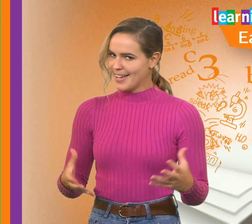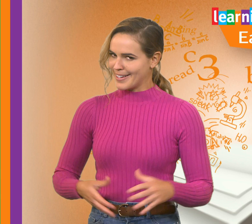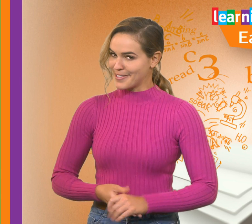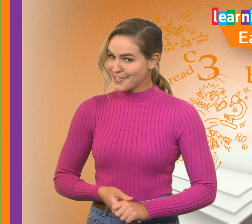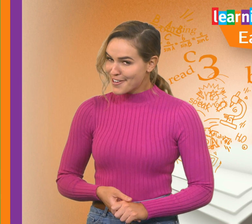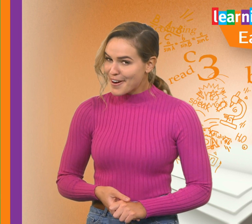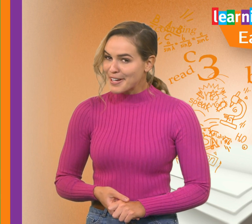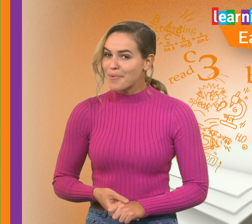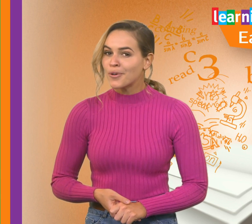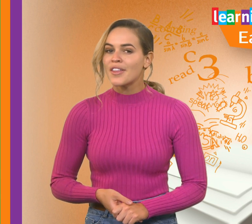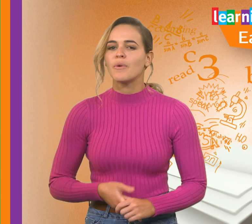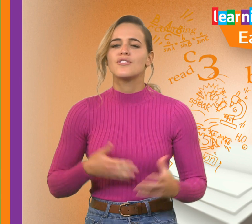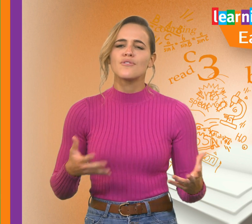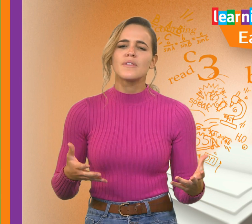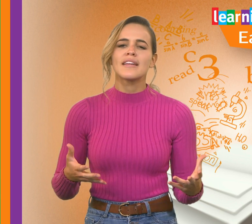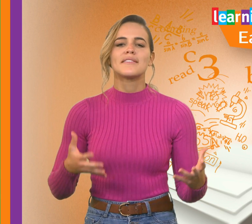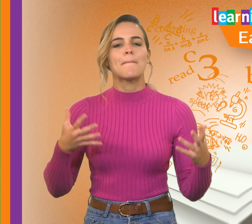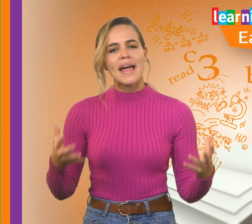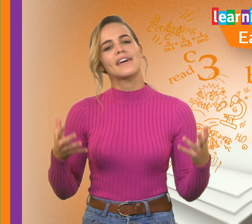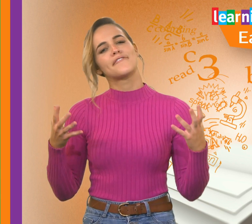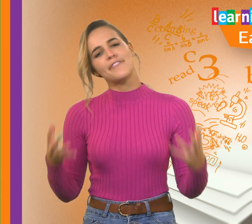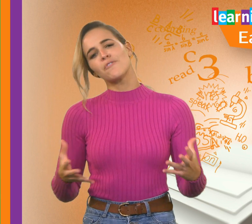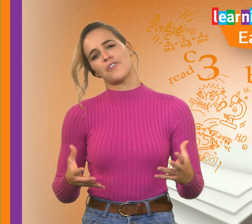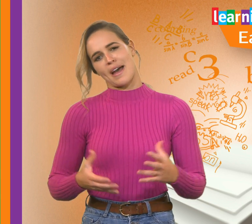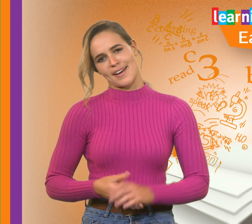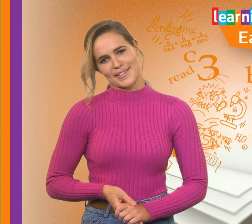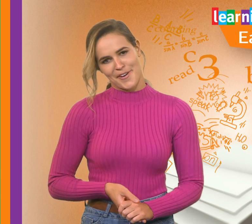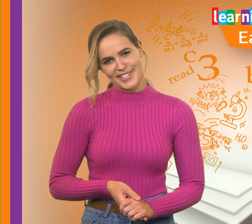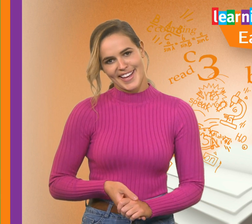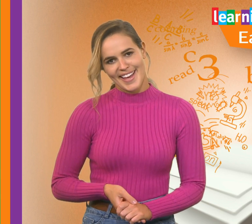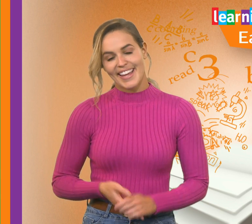and it’s also very important that we do things that make us feel good about ourselves.